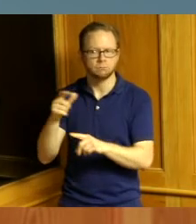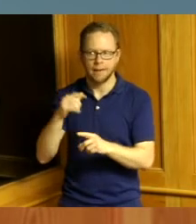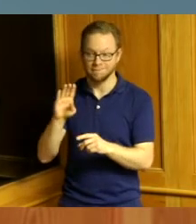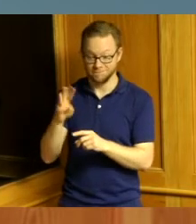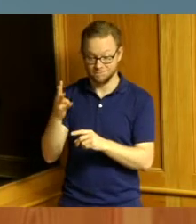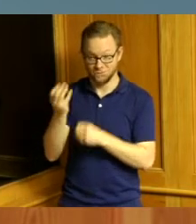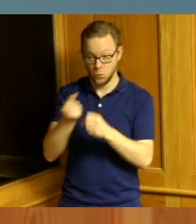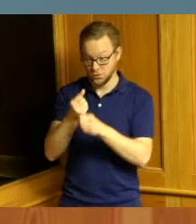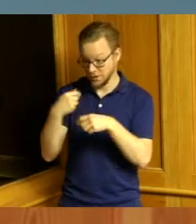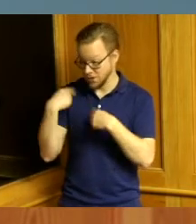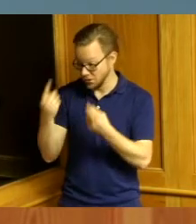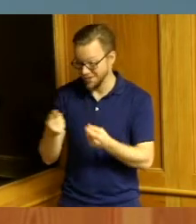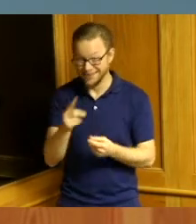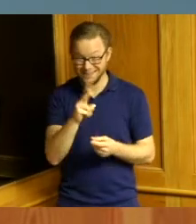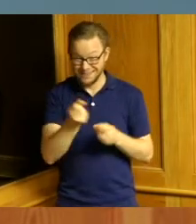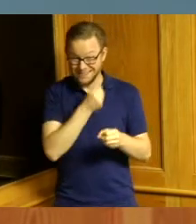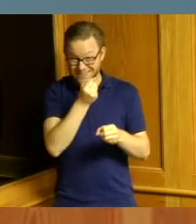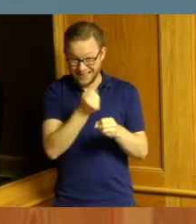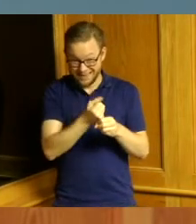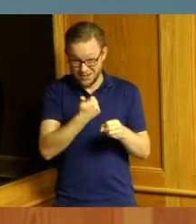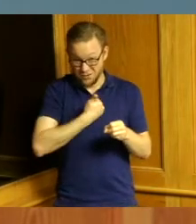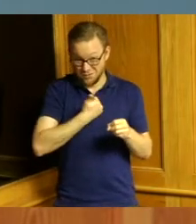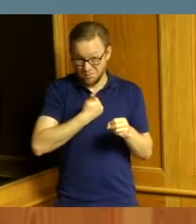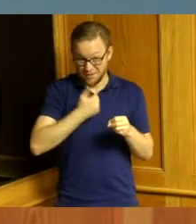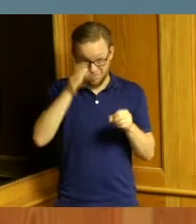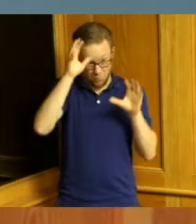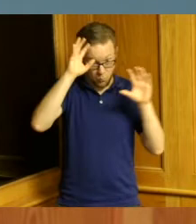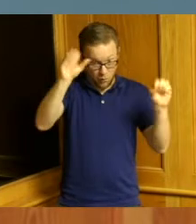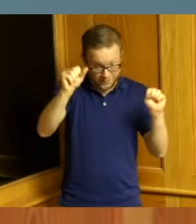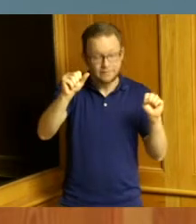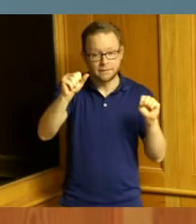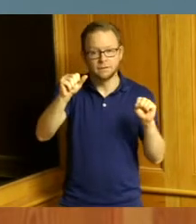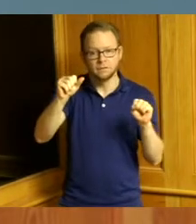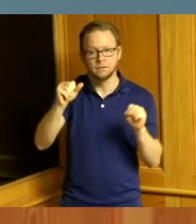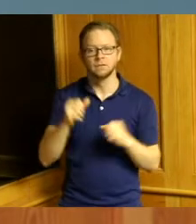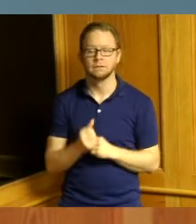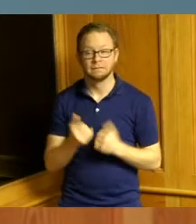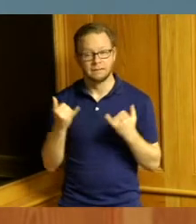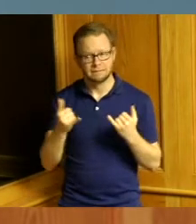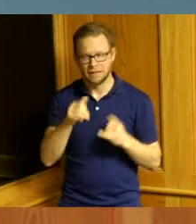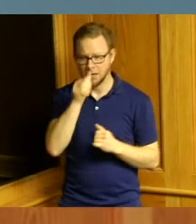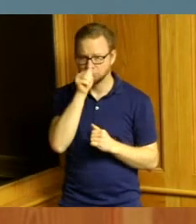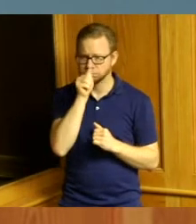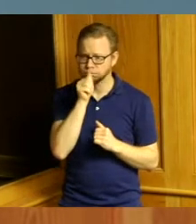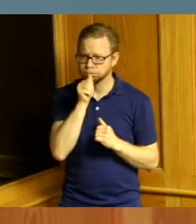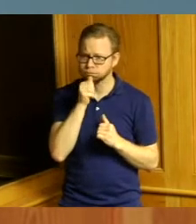the Commission and we are currently experiencing living through some difficult times as we all know